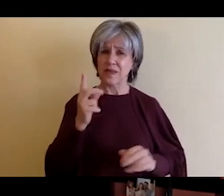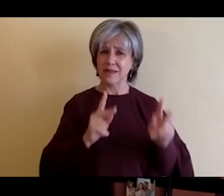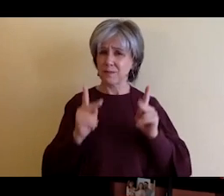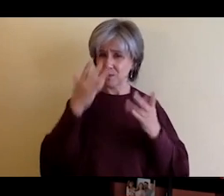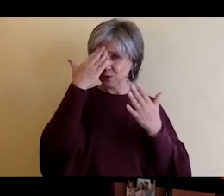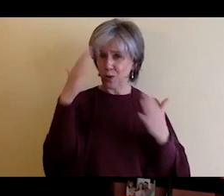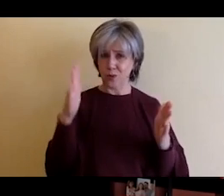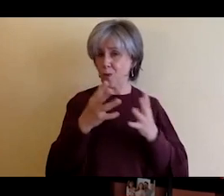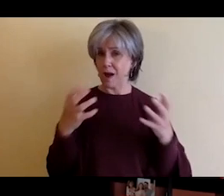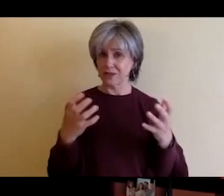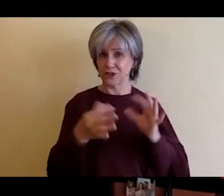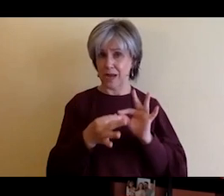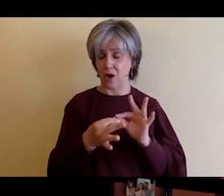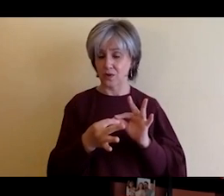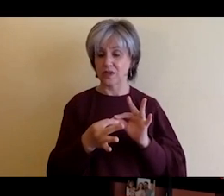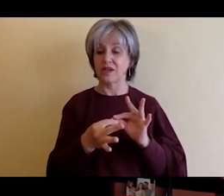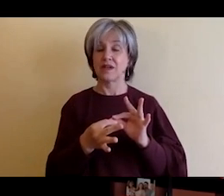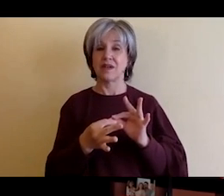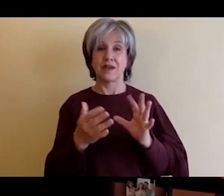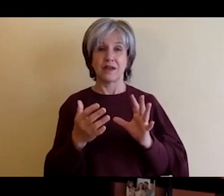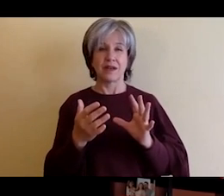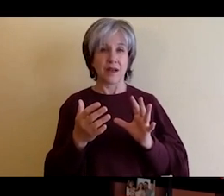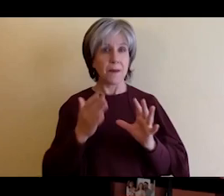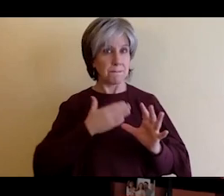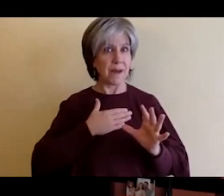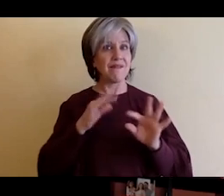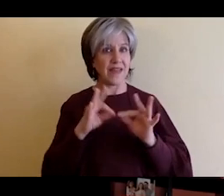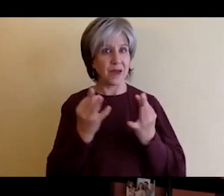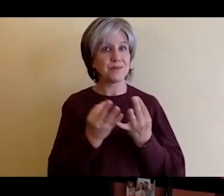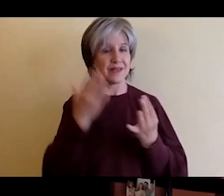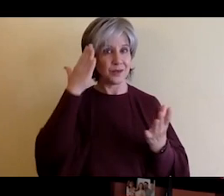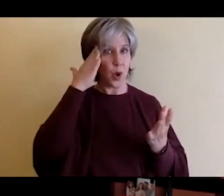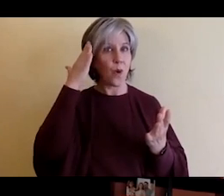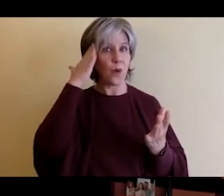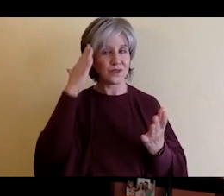and I consider Rochester to be a foodie town right, so there are a lot of very good restaurants,